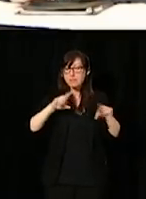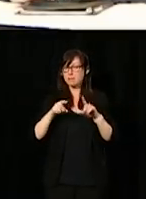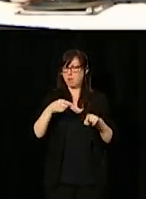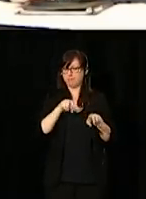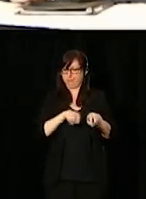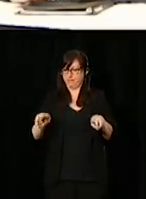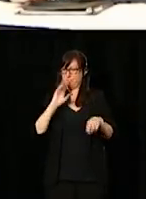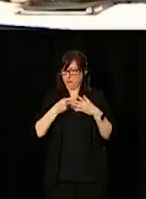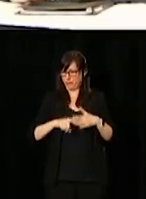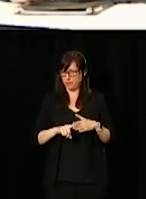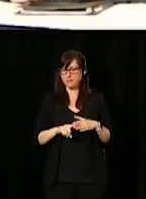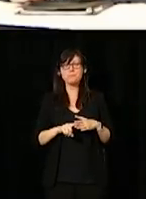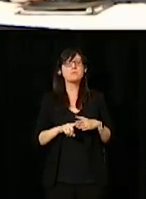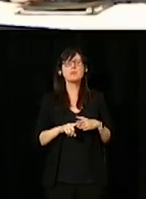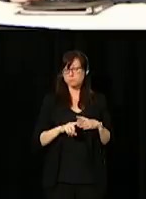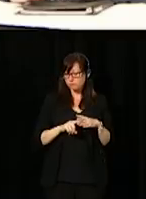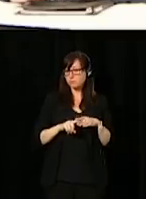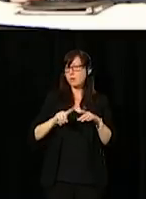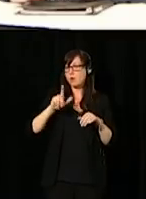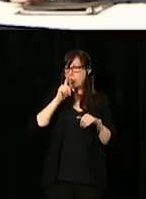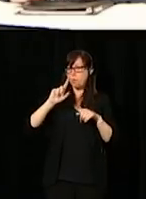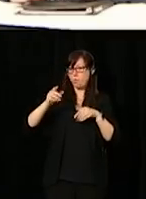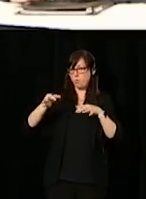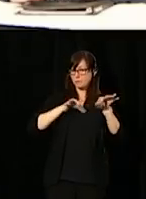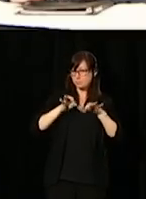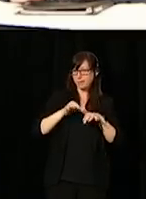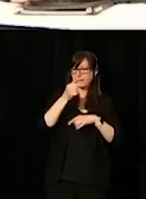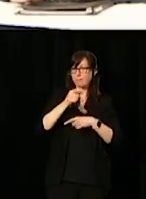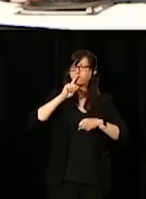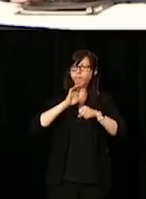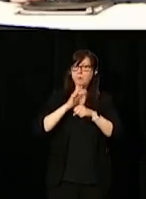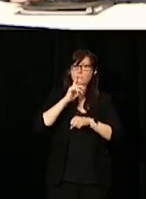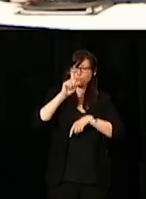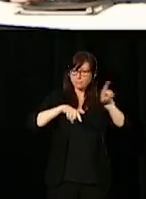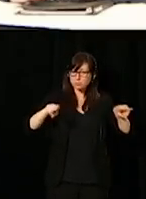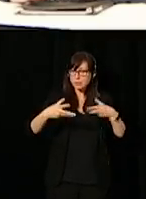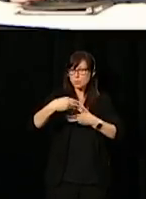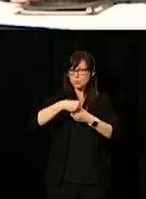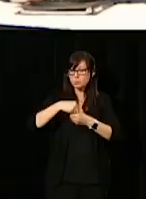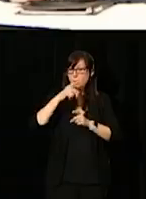So here to tell us a little bit more about the government's commitment to diversity and inclusion is Greg Fergus,